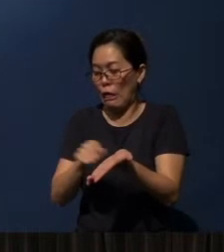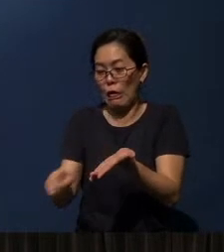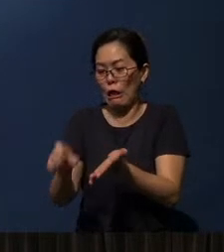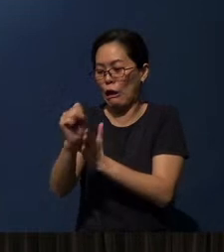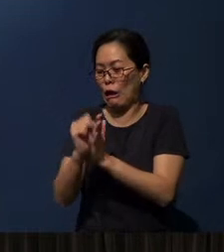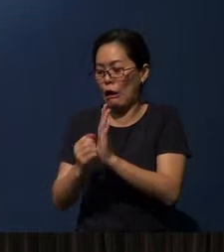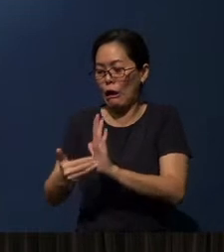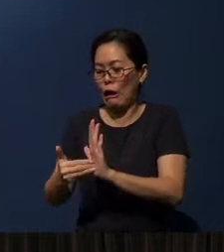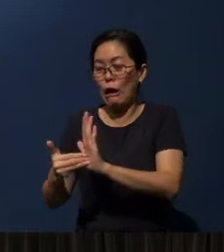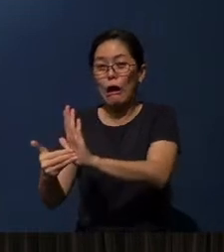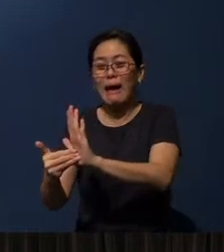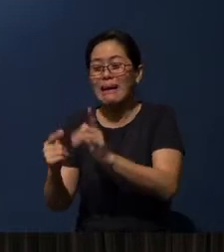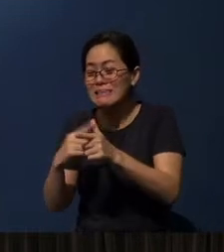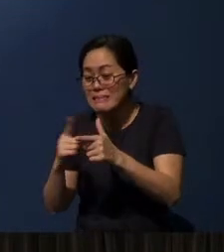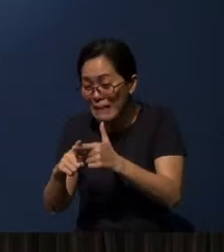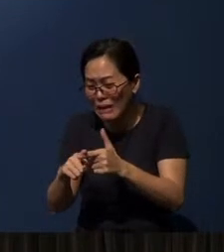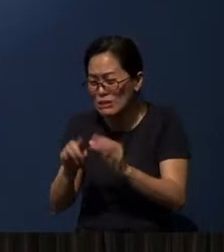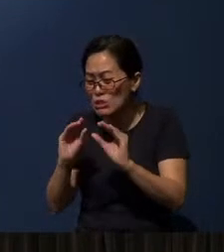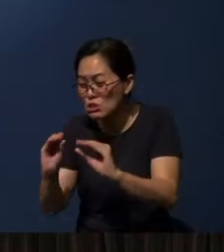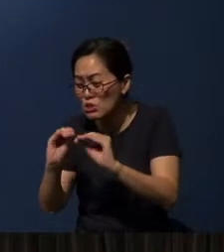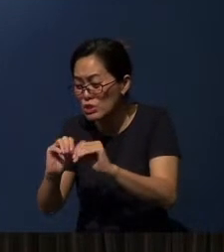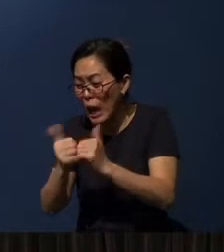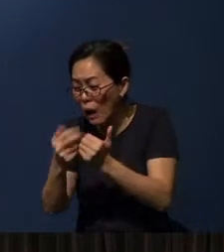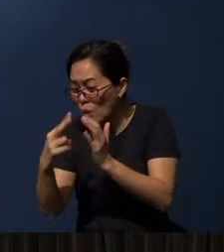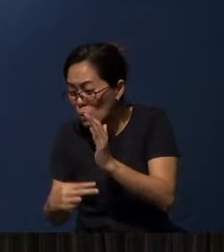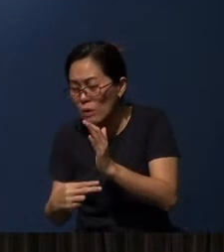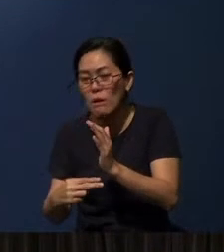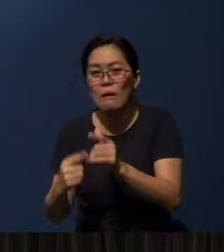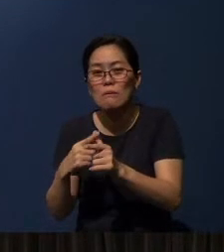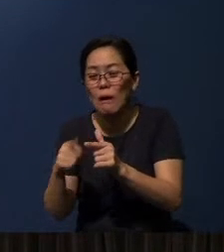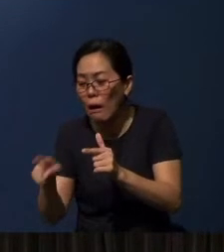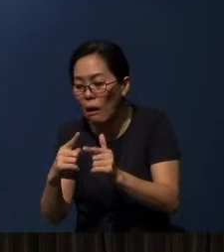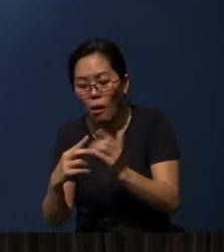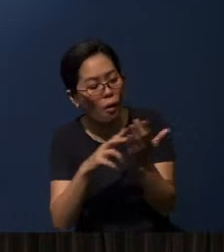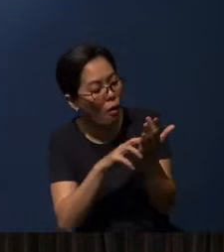And hopefully, teach them how to read, and then they will learn from their own language